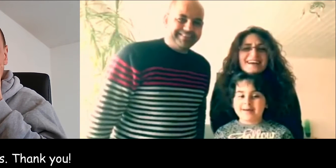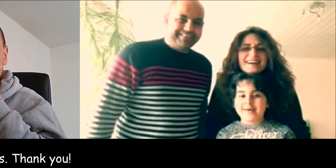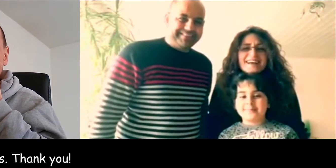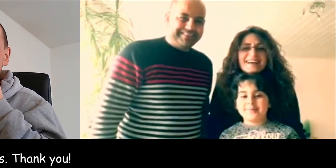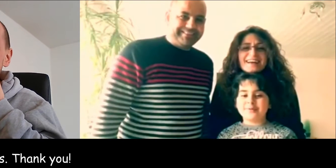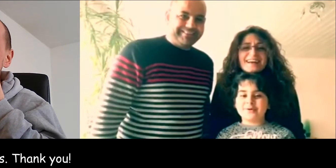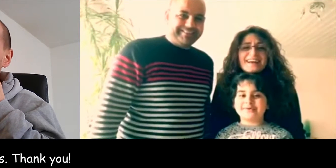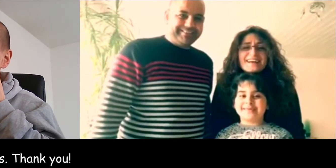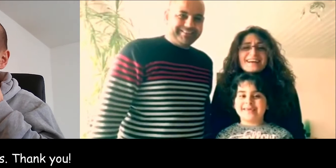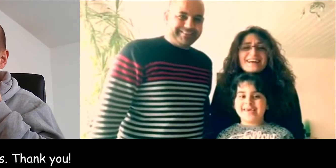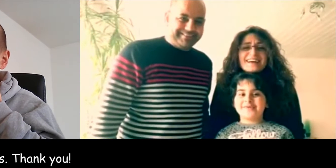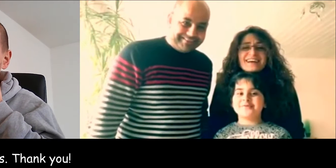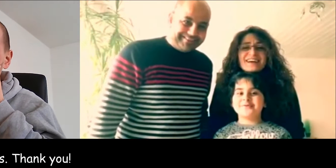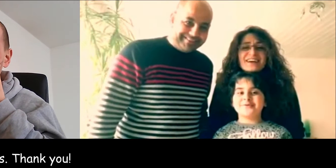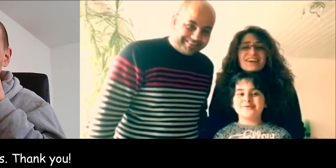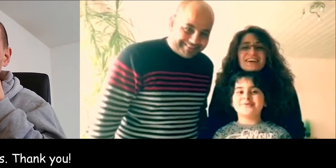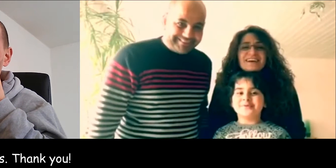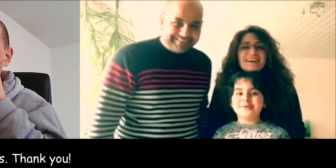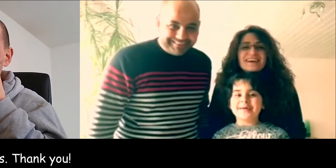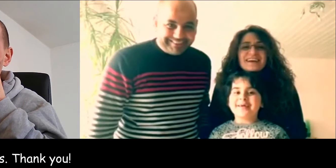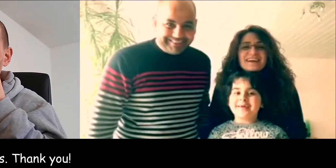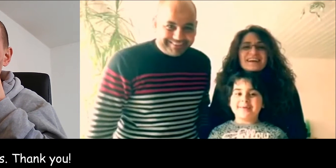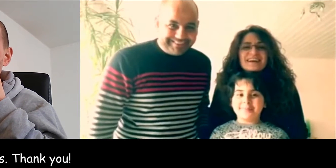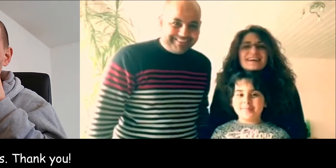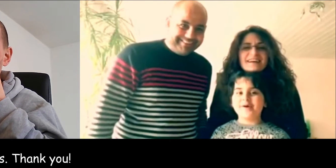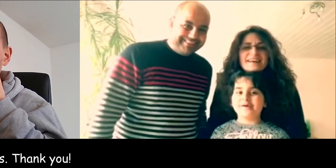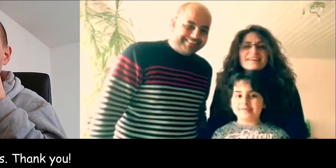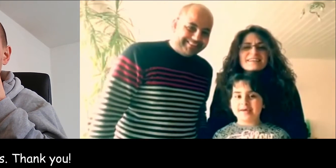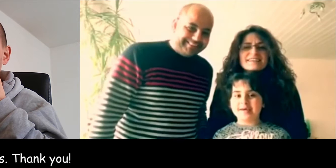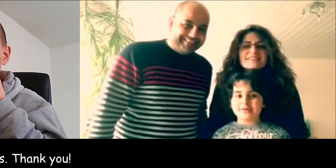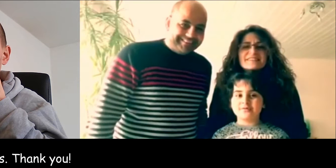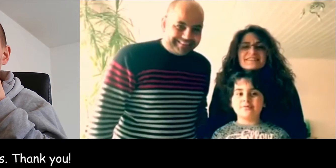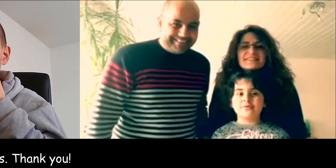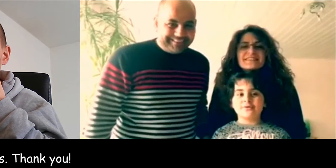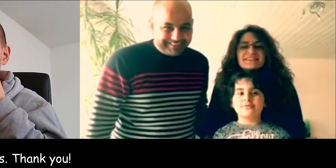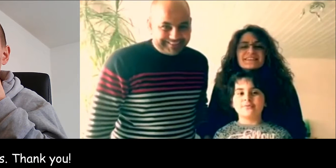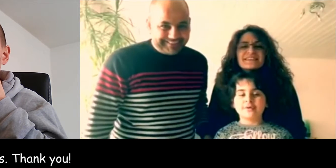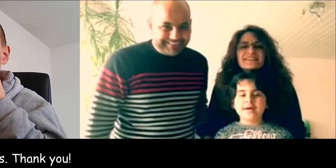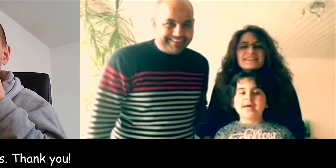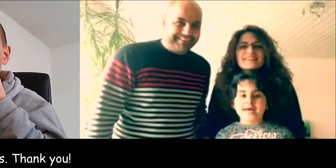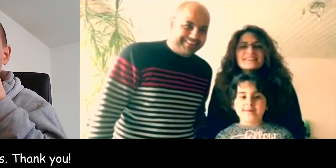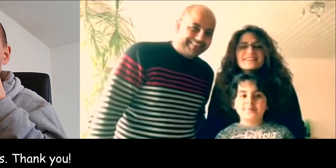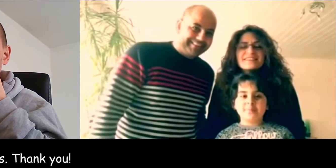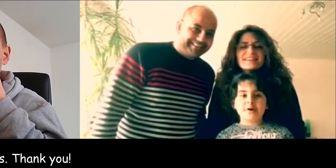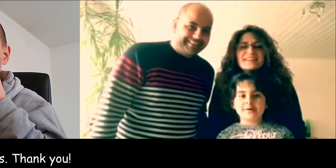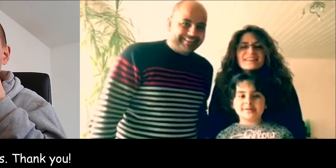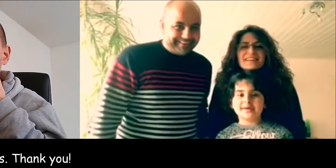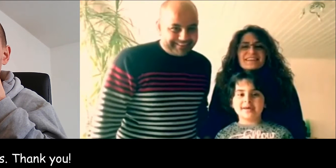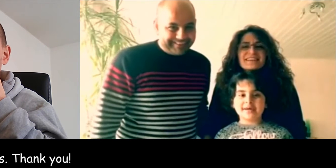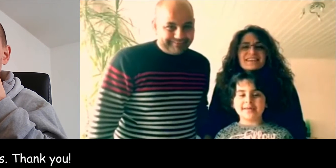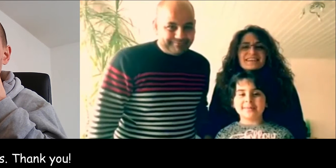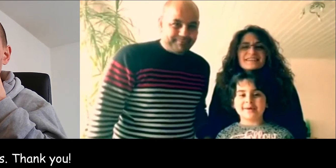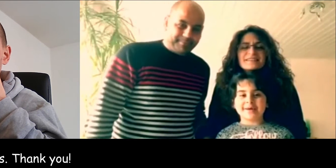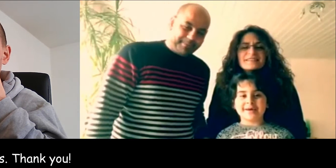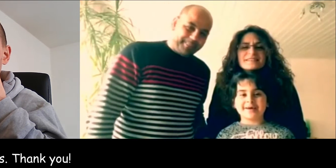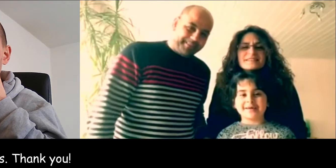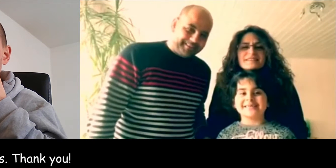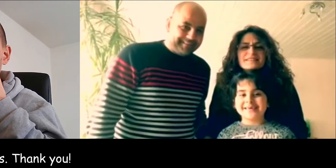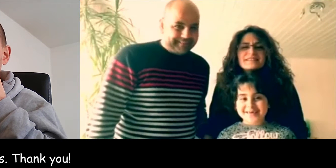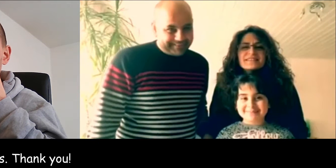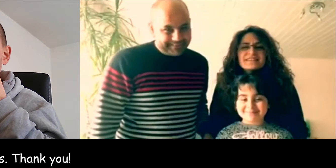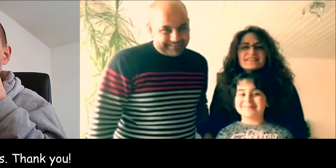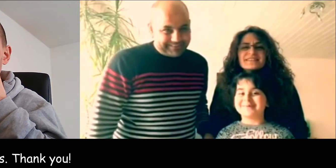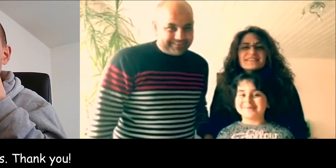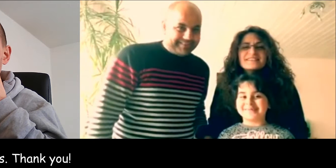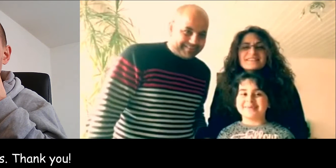(sing: Happy Birthday)